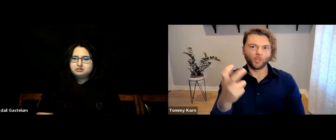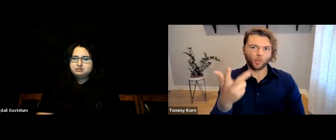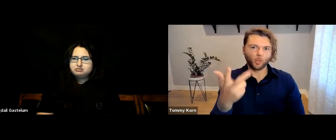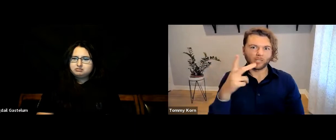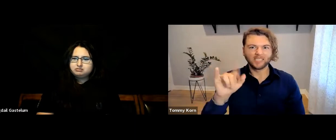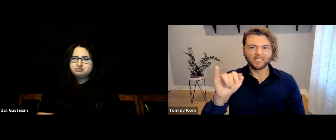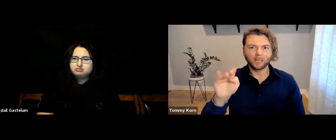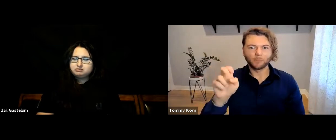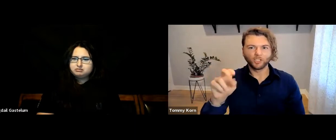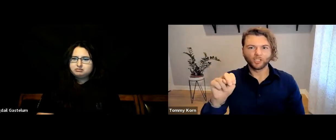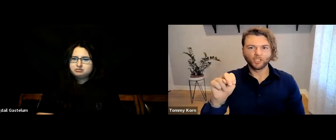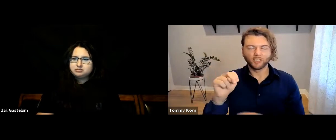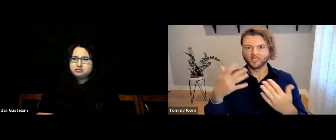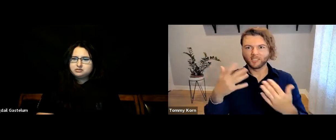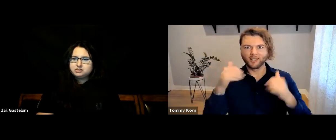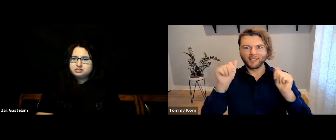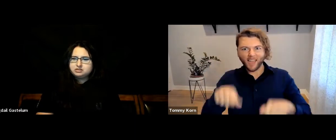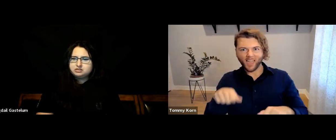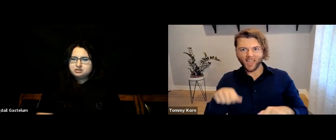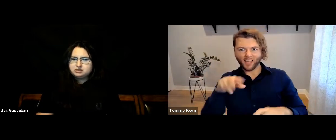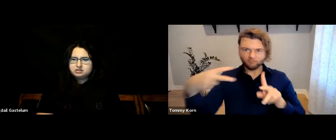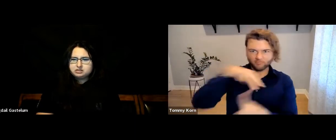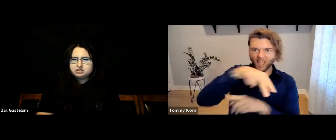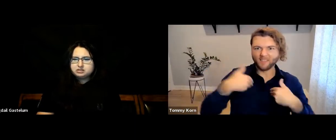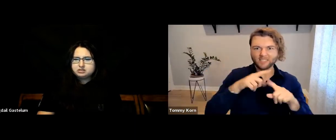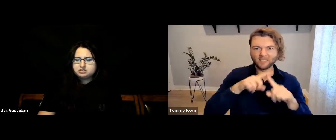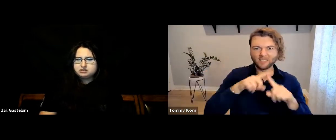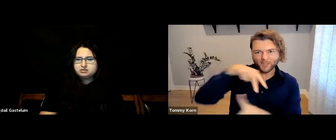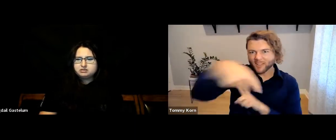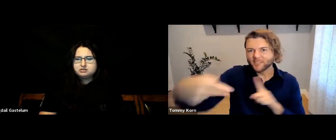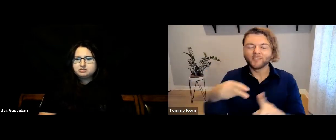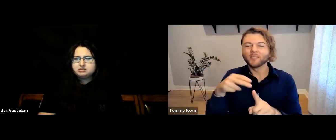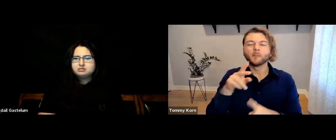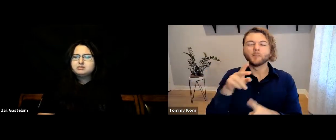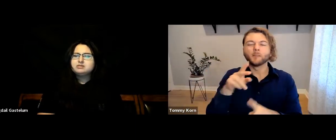It’s three-dimensional, and so you have that depth and perspective,